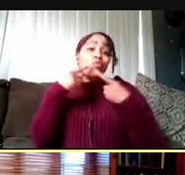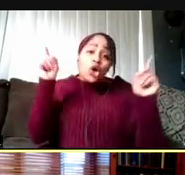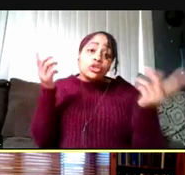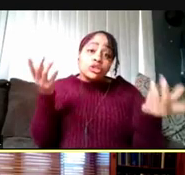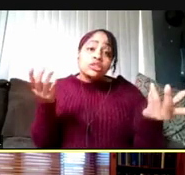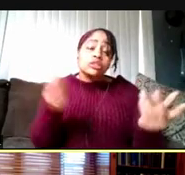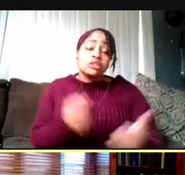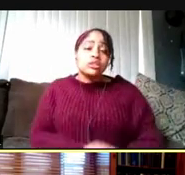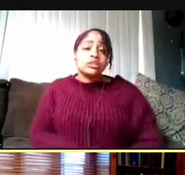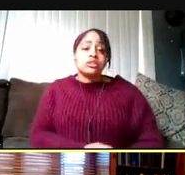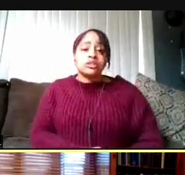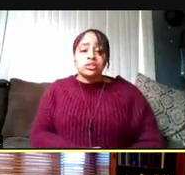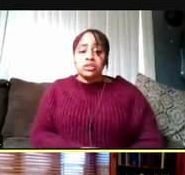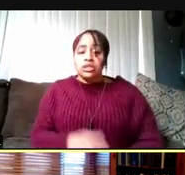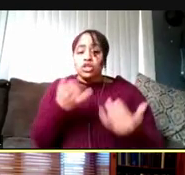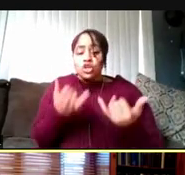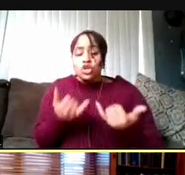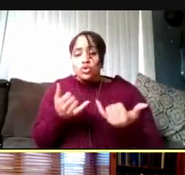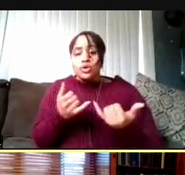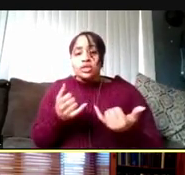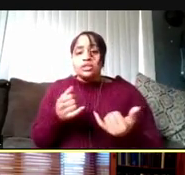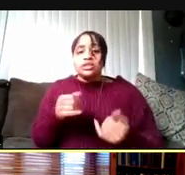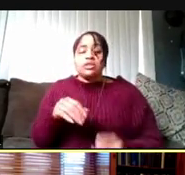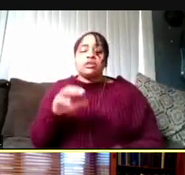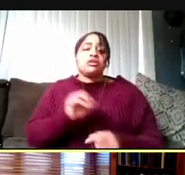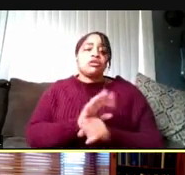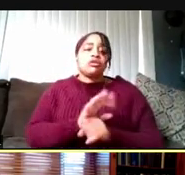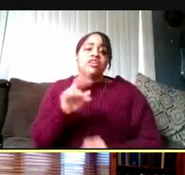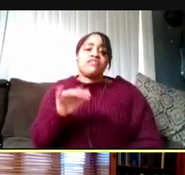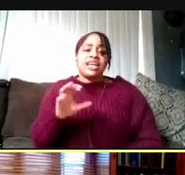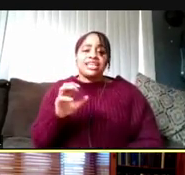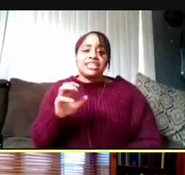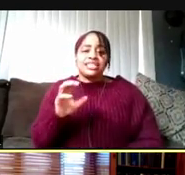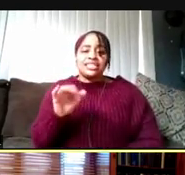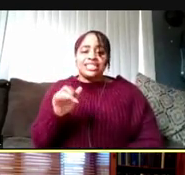The current COVID vaccines, whether it's the Moderna